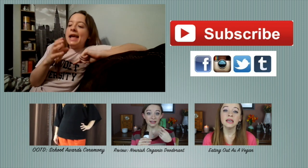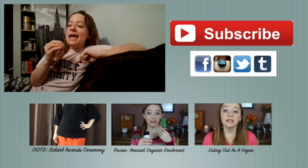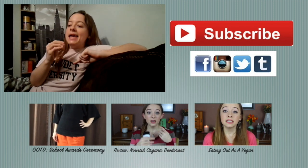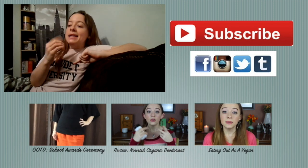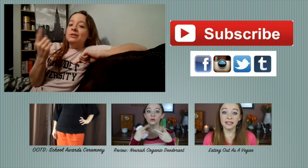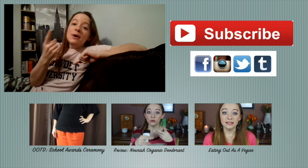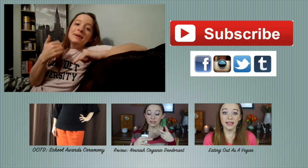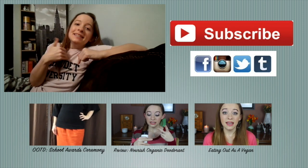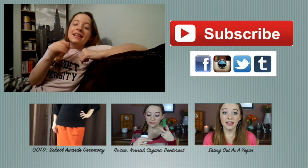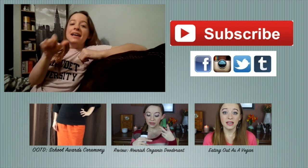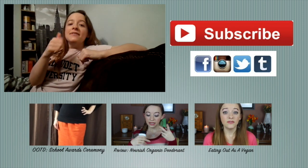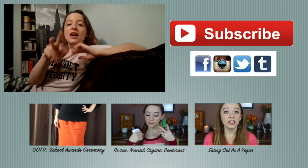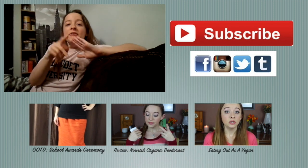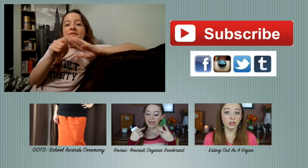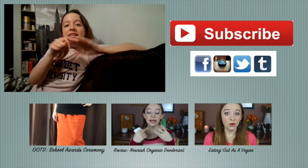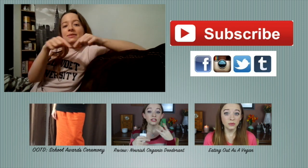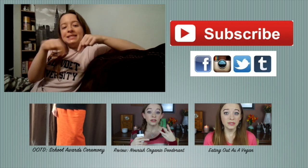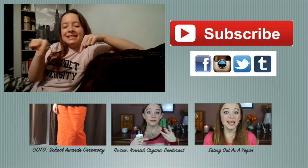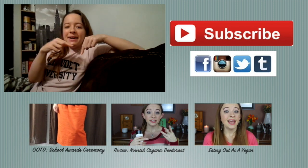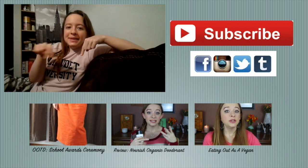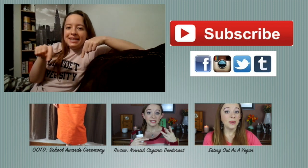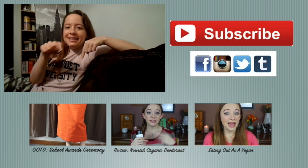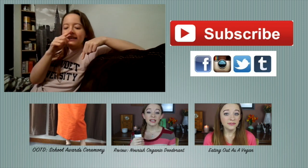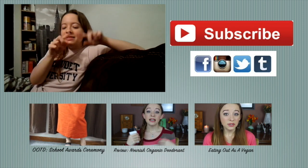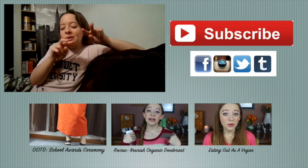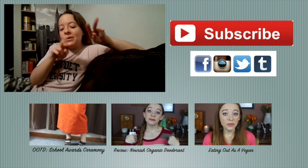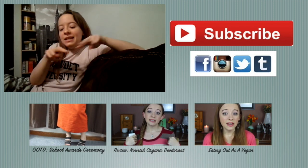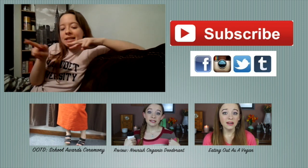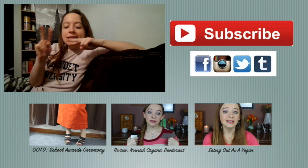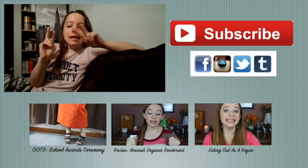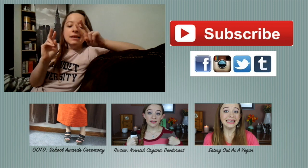As always I'll have other videos down here so look at